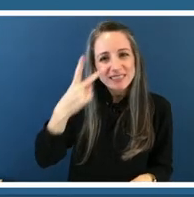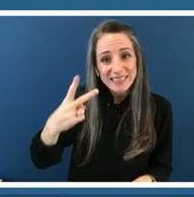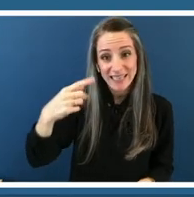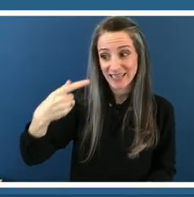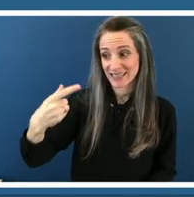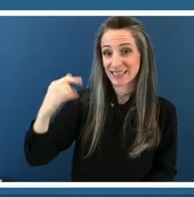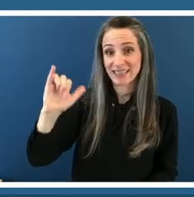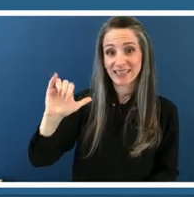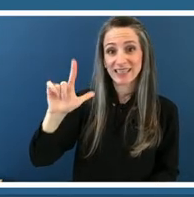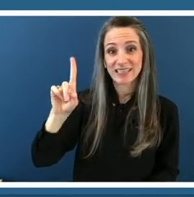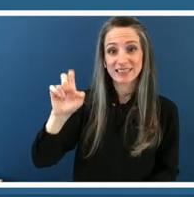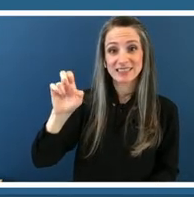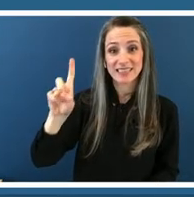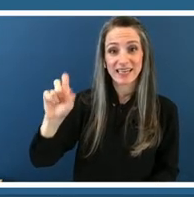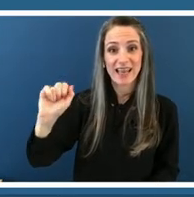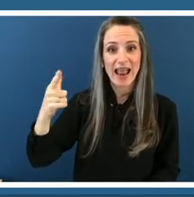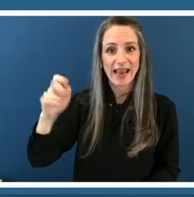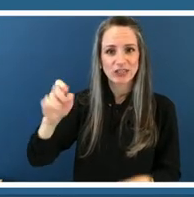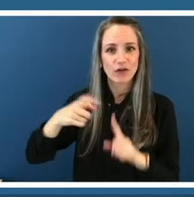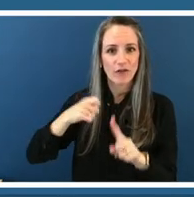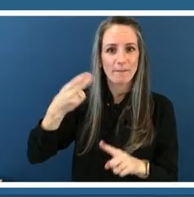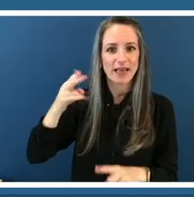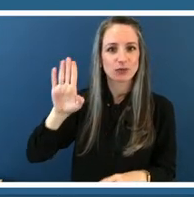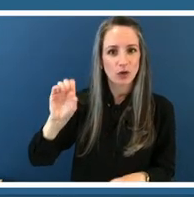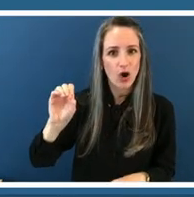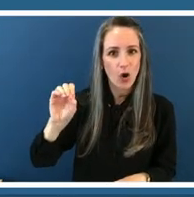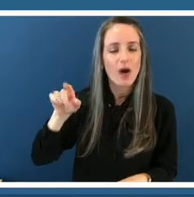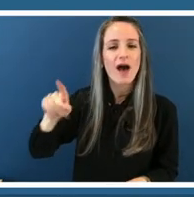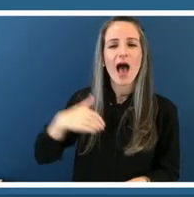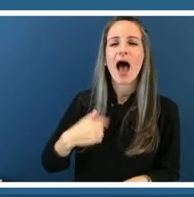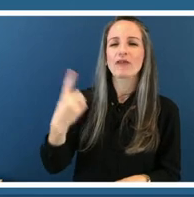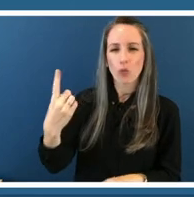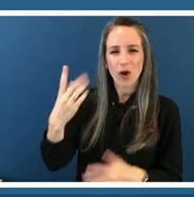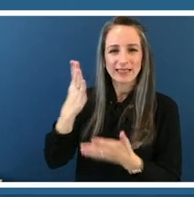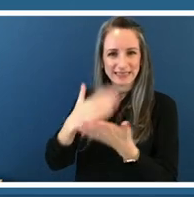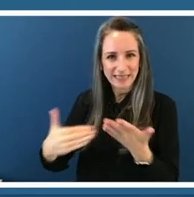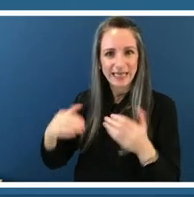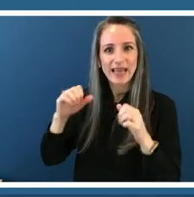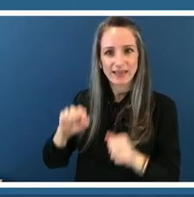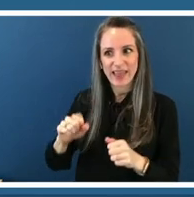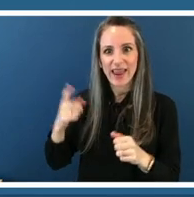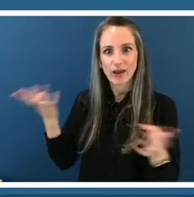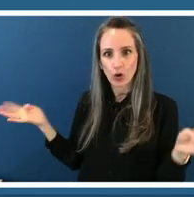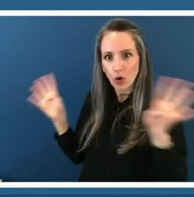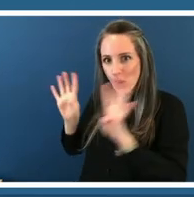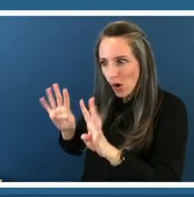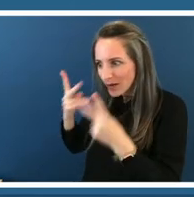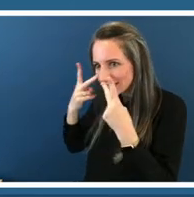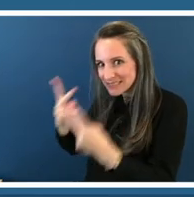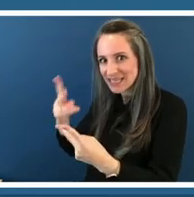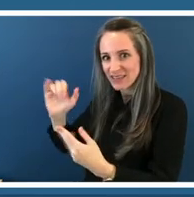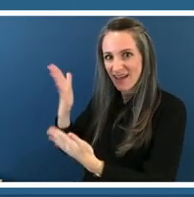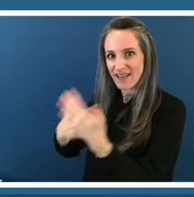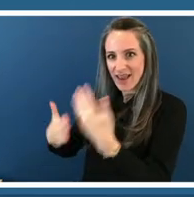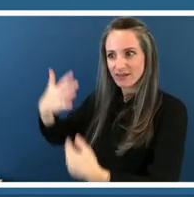saw that show you might remember there's a scene where they go and actually see that disembodied hand in the park